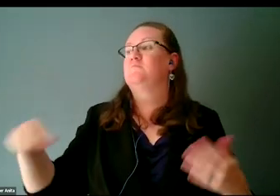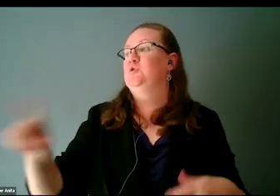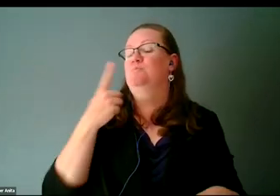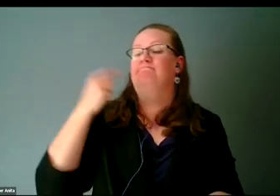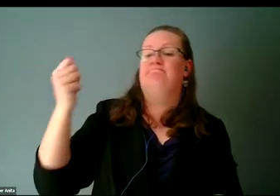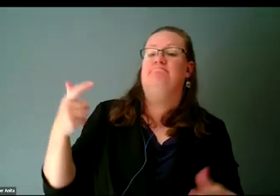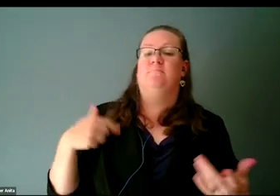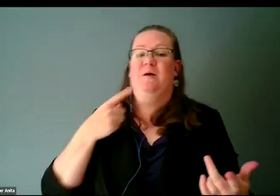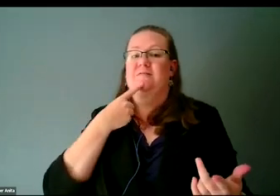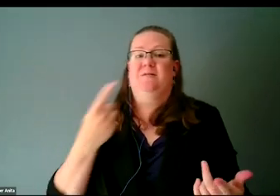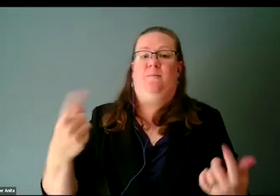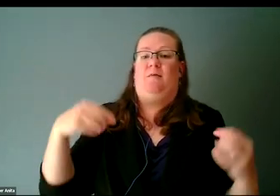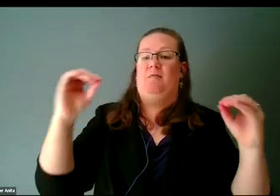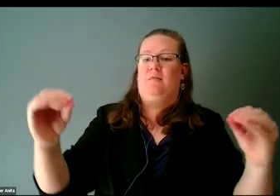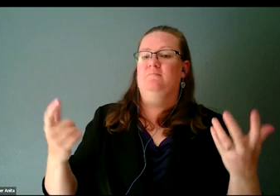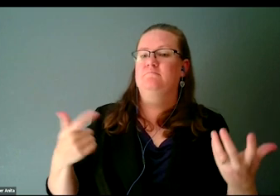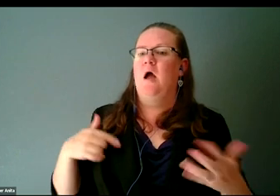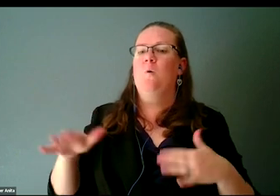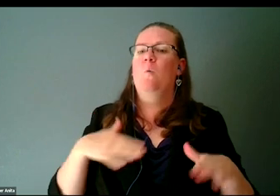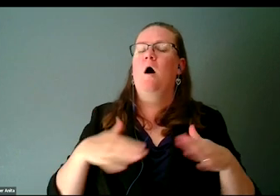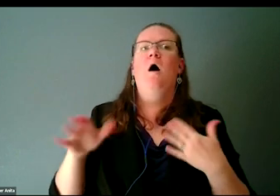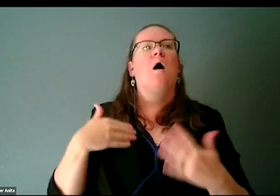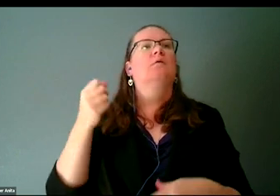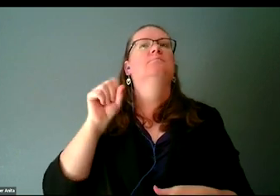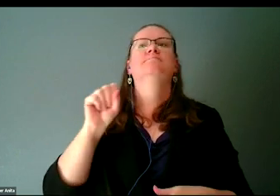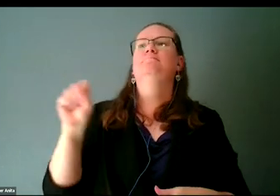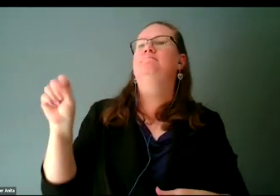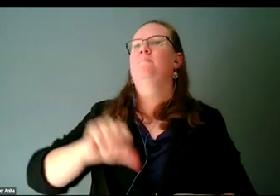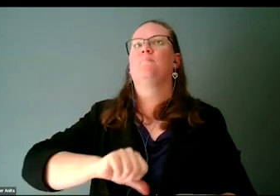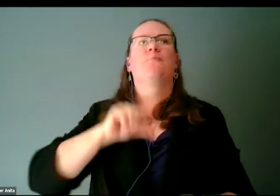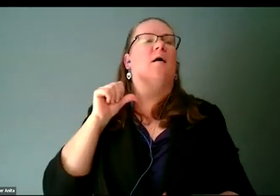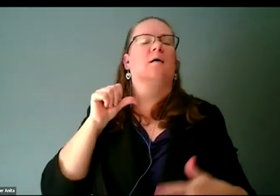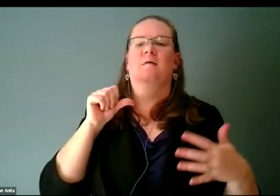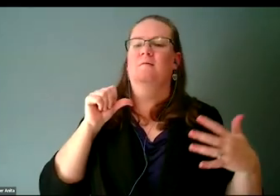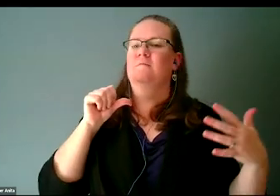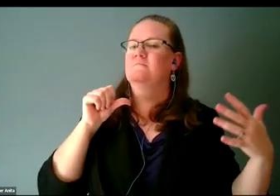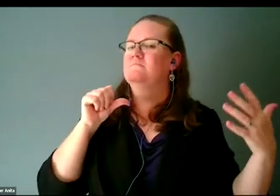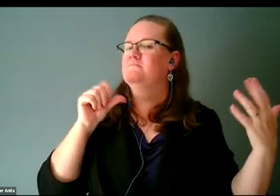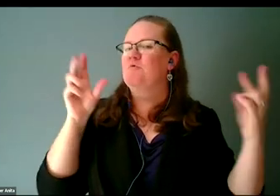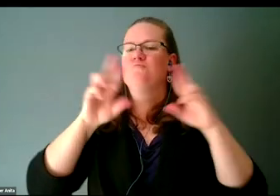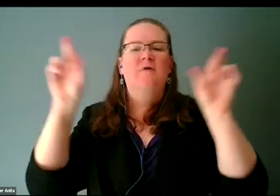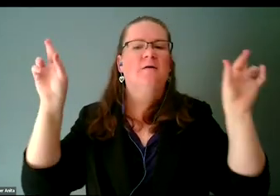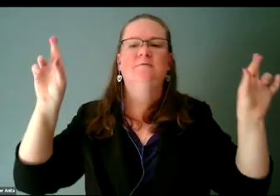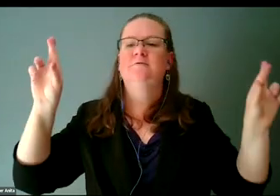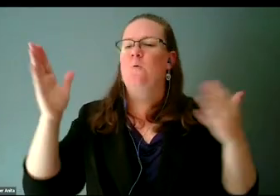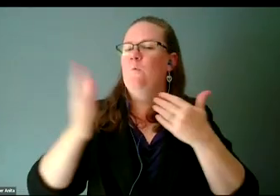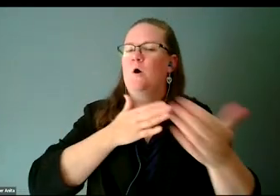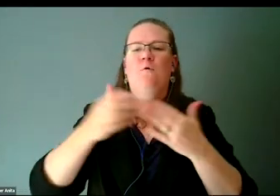You can walk with your head held high to the side, wherever, however, you want to hold your head